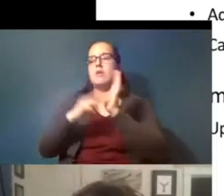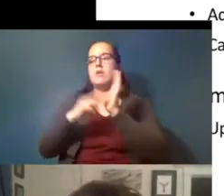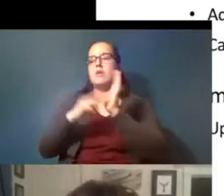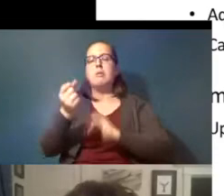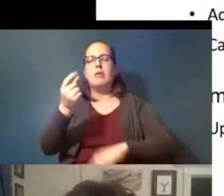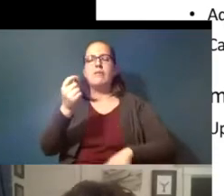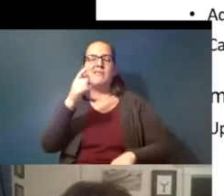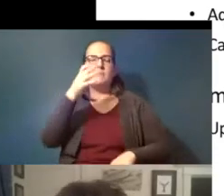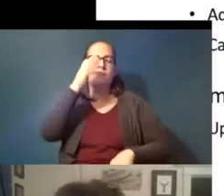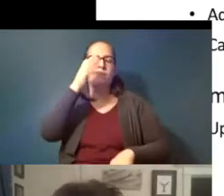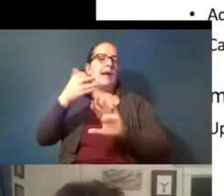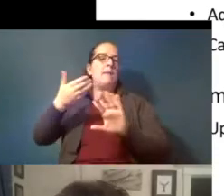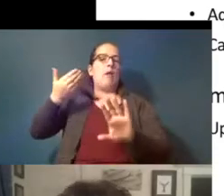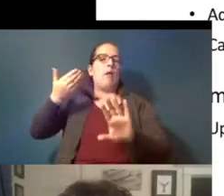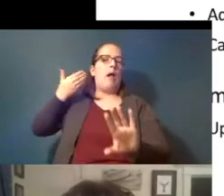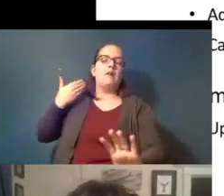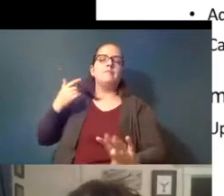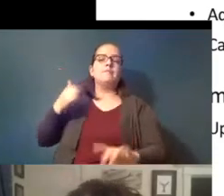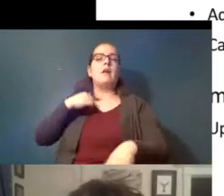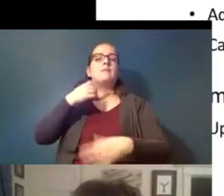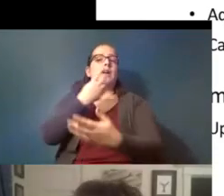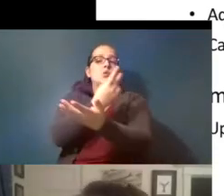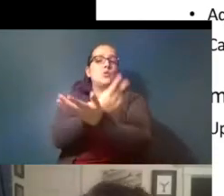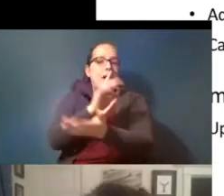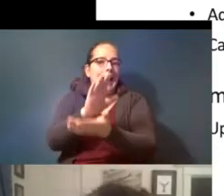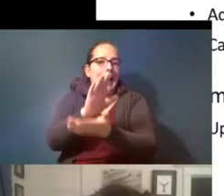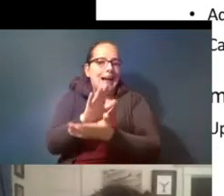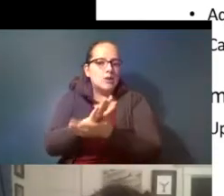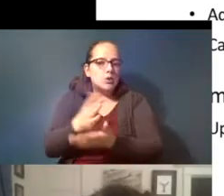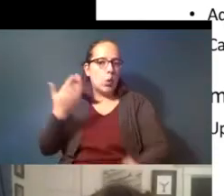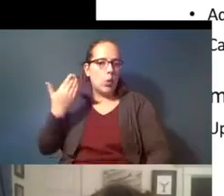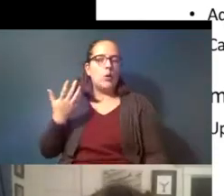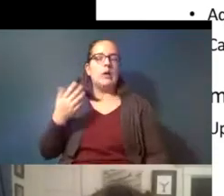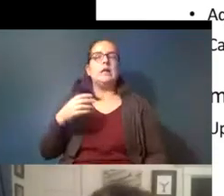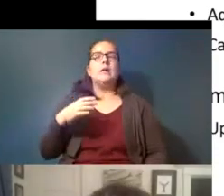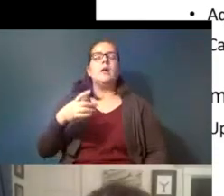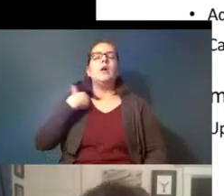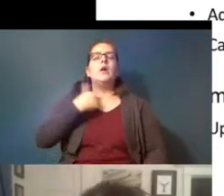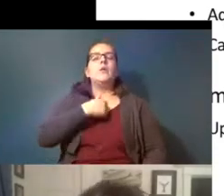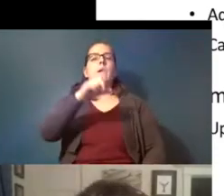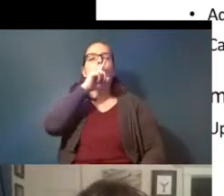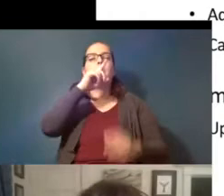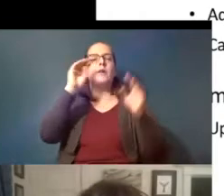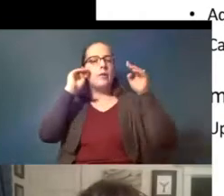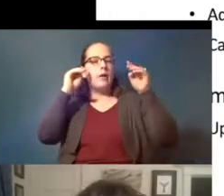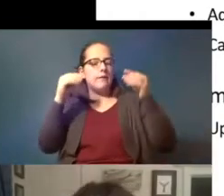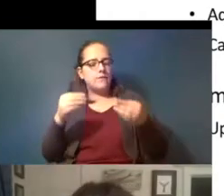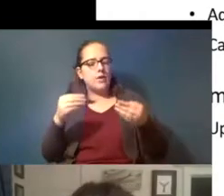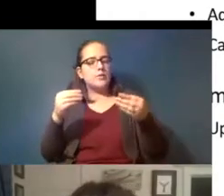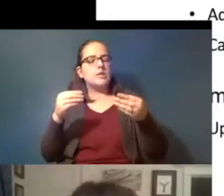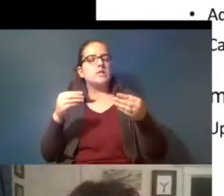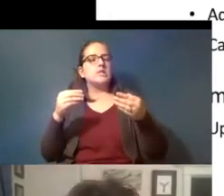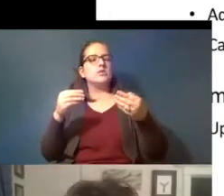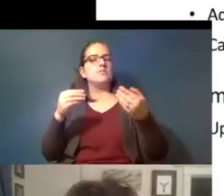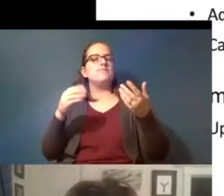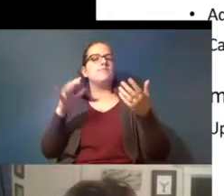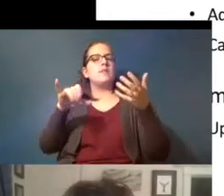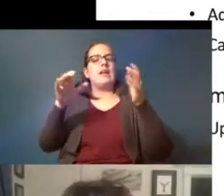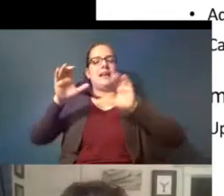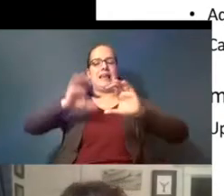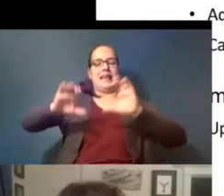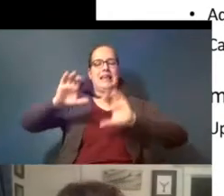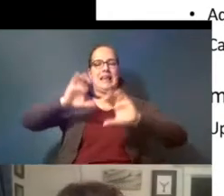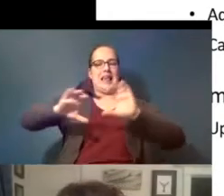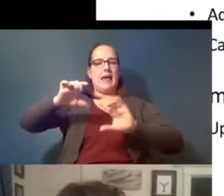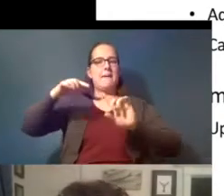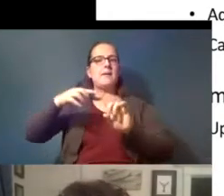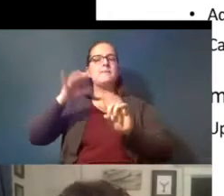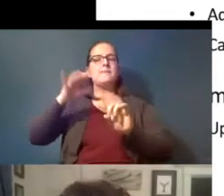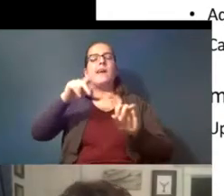long ago when i when i was in grad school we were really focused on the chemicals that plastics were